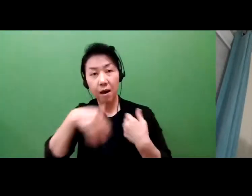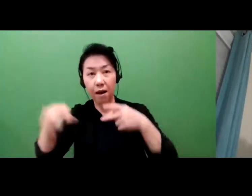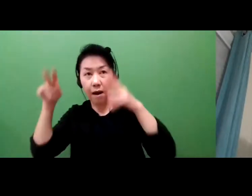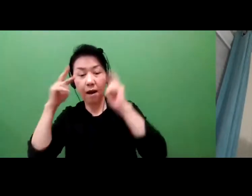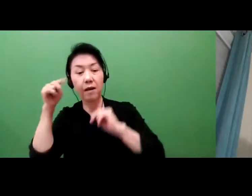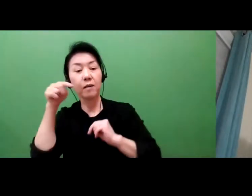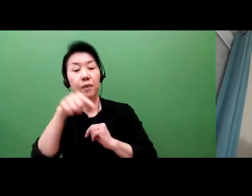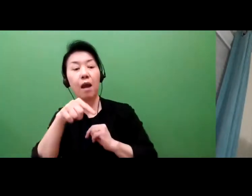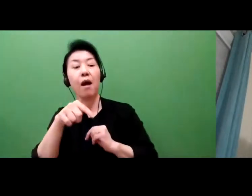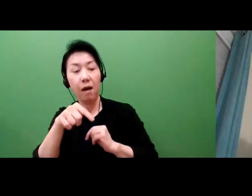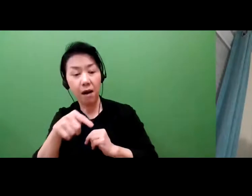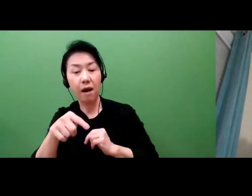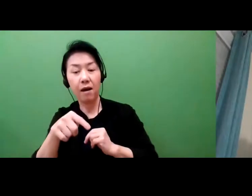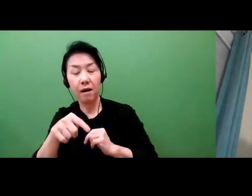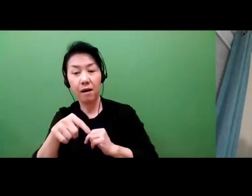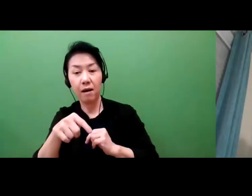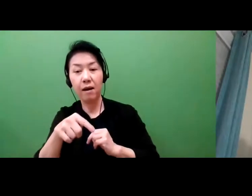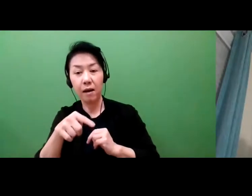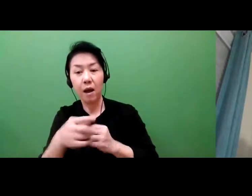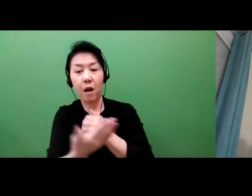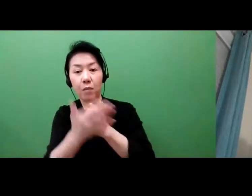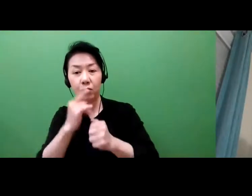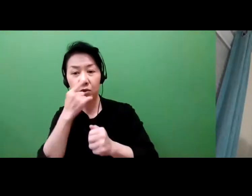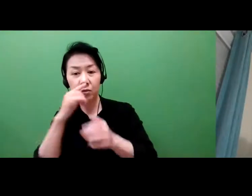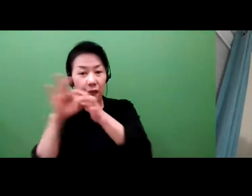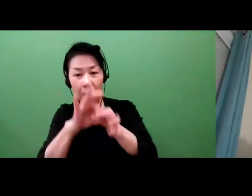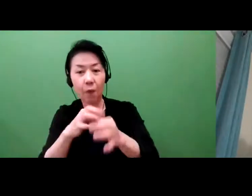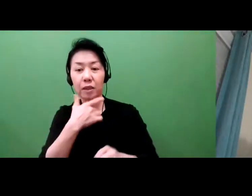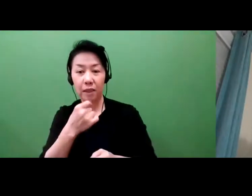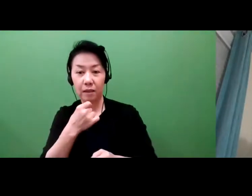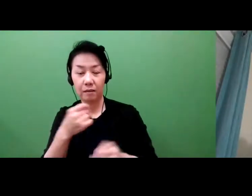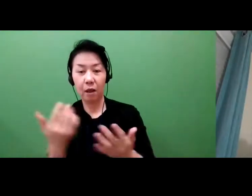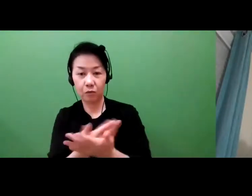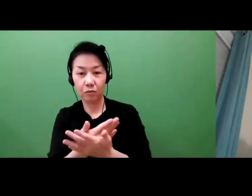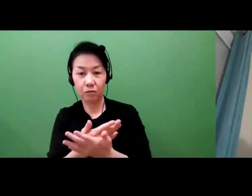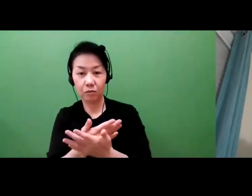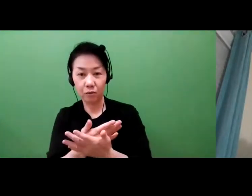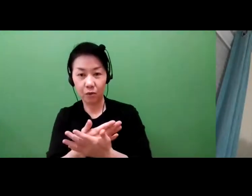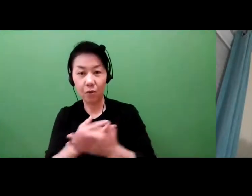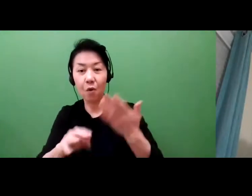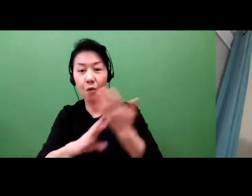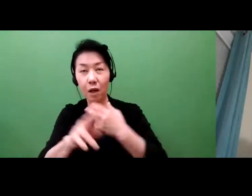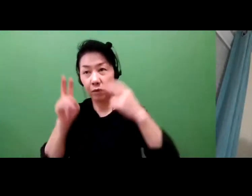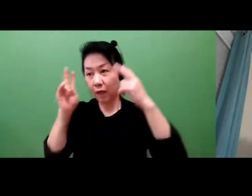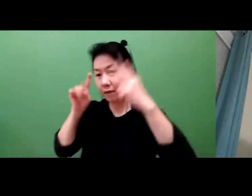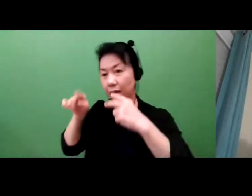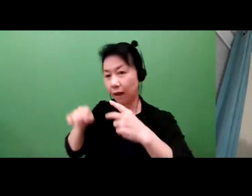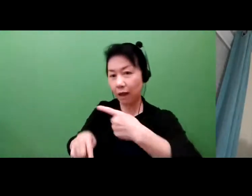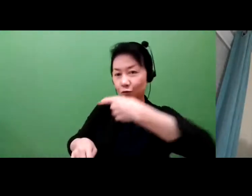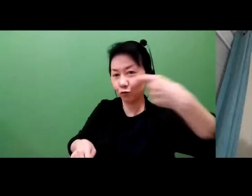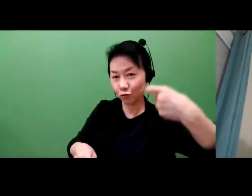you just need trade secrets. Secrecy, privacy. That is a form of intellectual property.